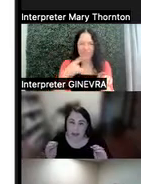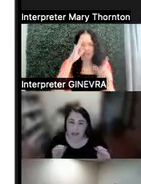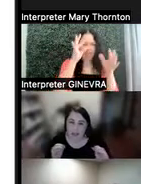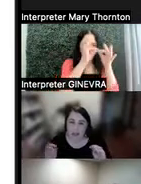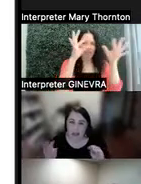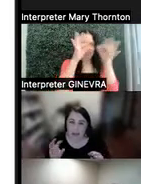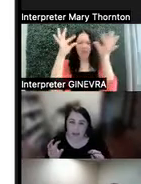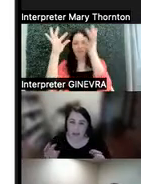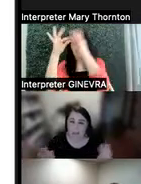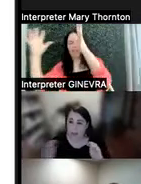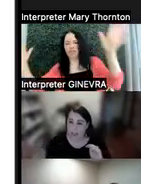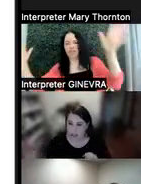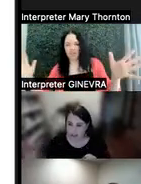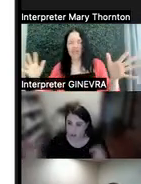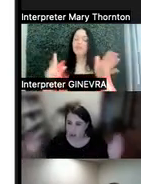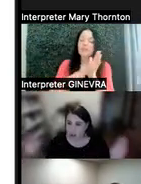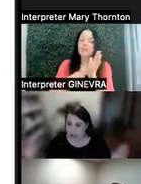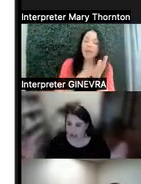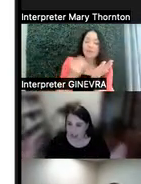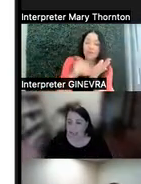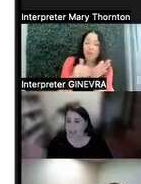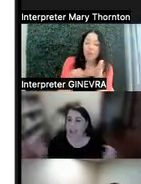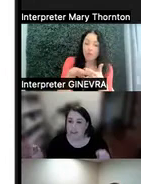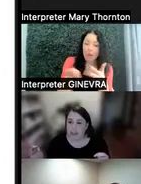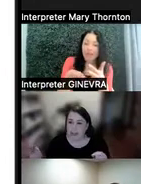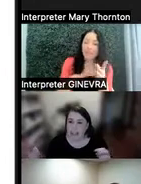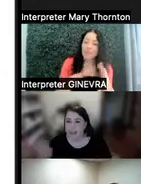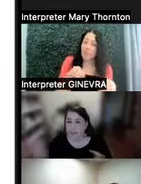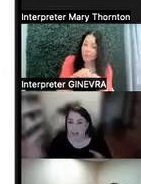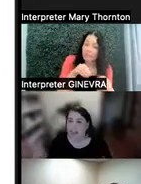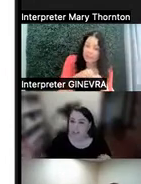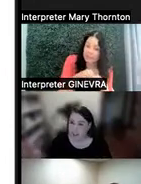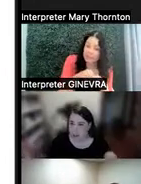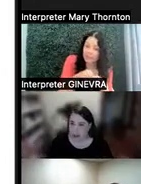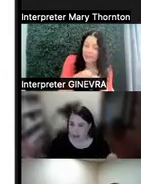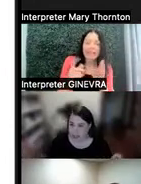something that we build in to our class, and then sometimes it's a more individual accommodation